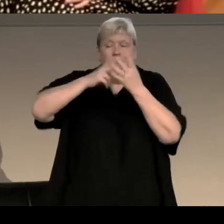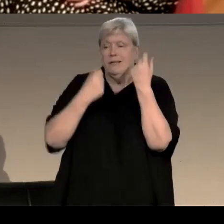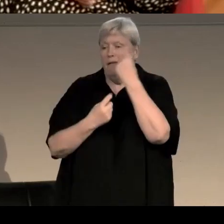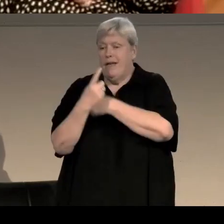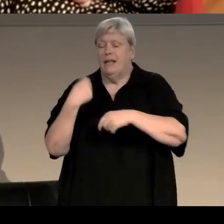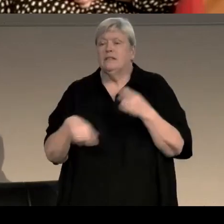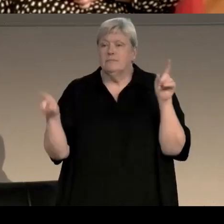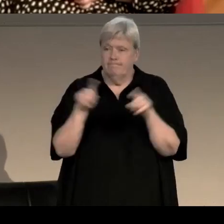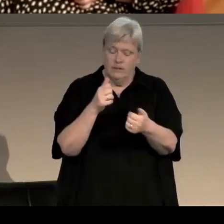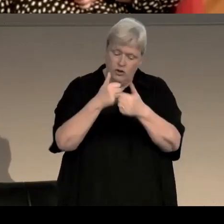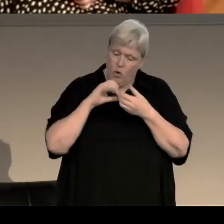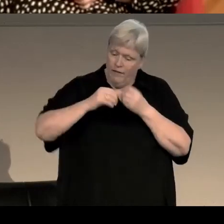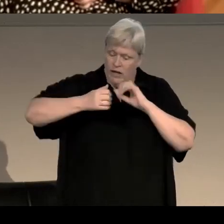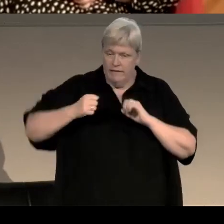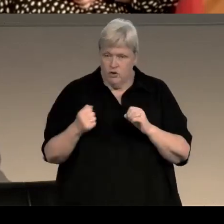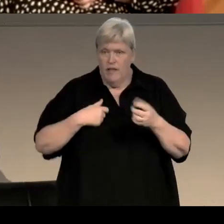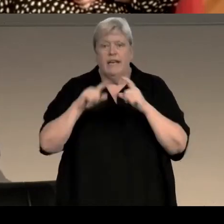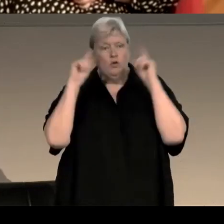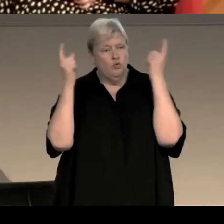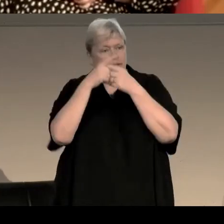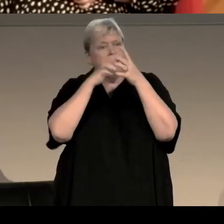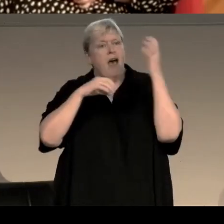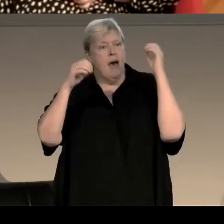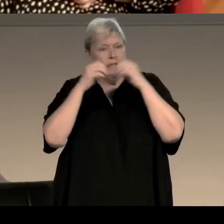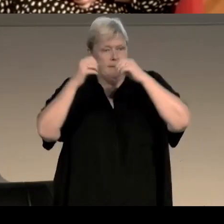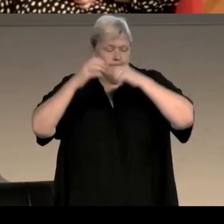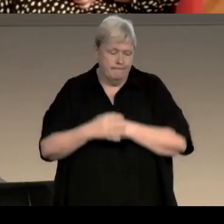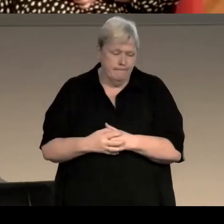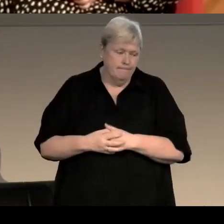with the support of Creative Scotland and the University of Aberdeen.